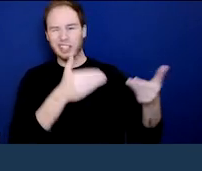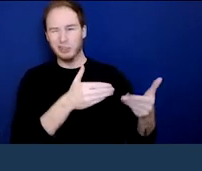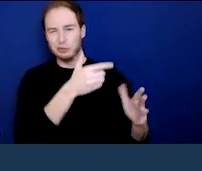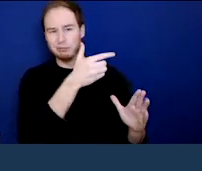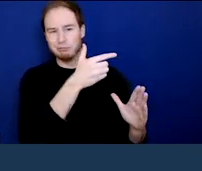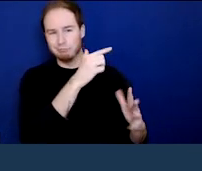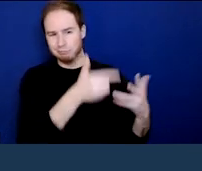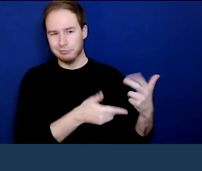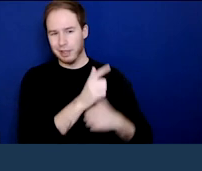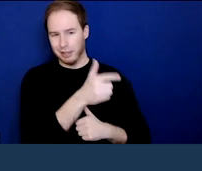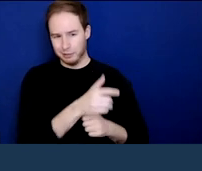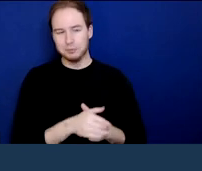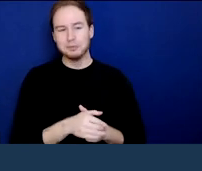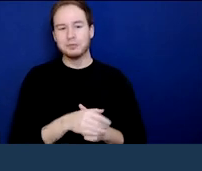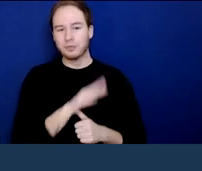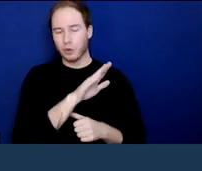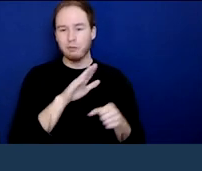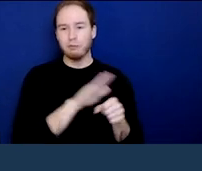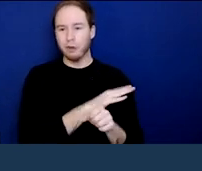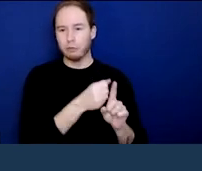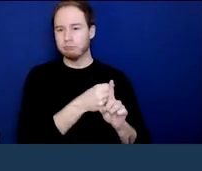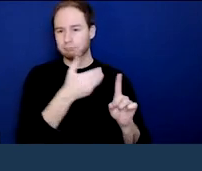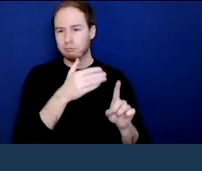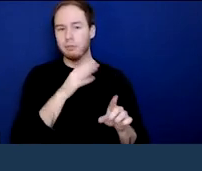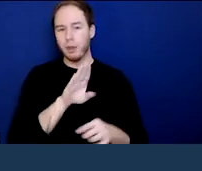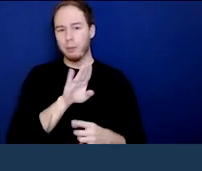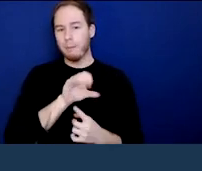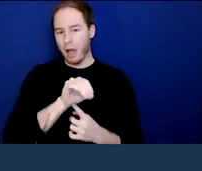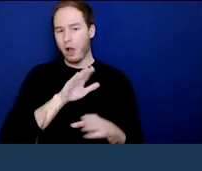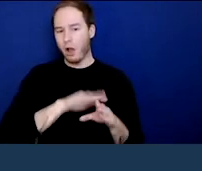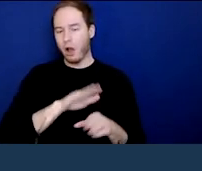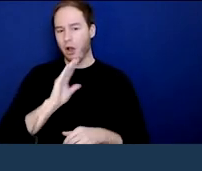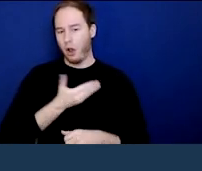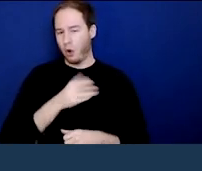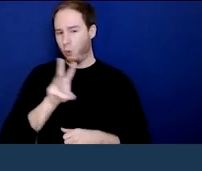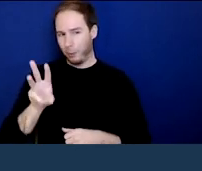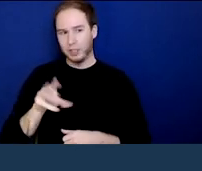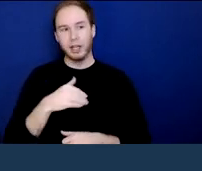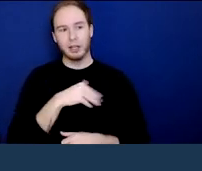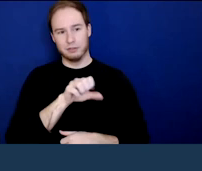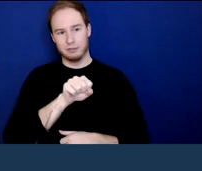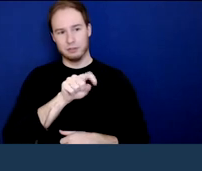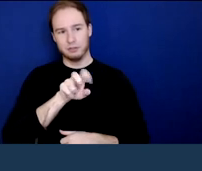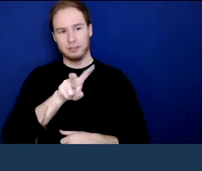and we will have their full biographies on our website. But we're joined by Steven Samra and Ken Kraybill